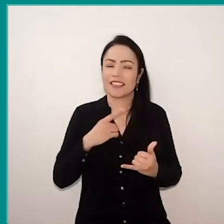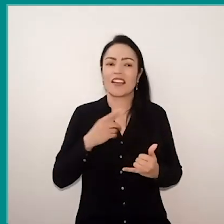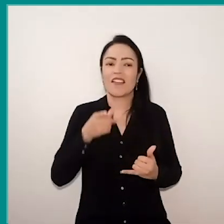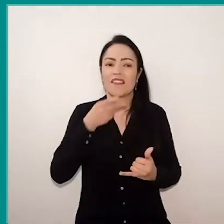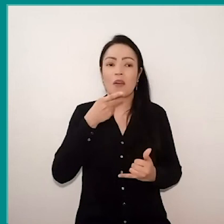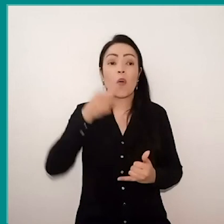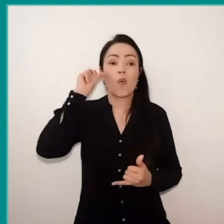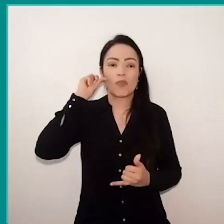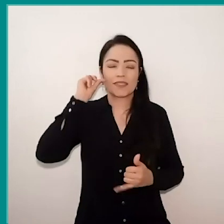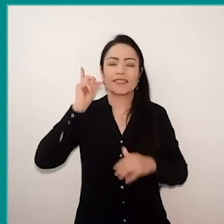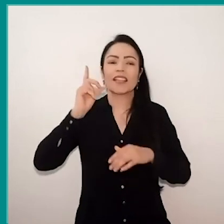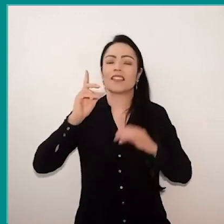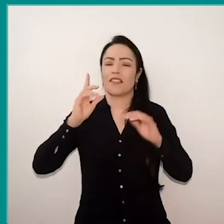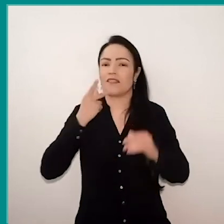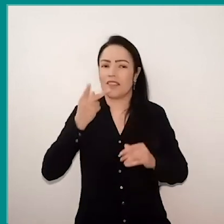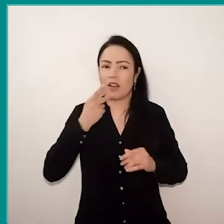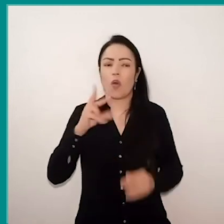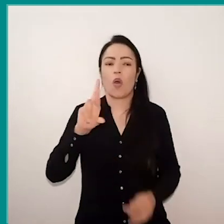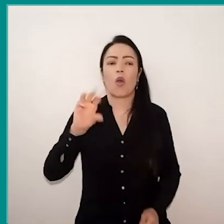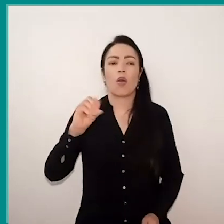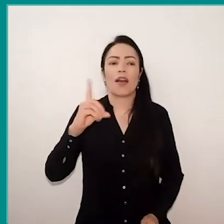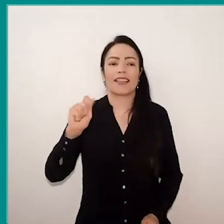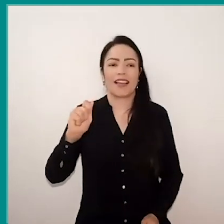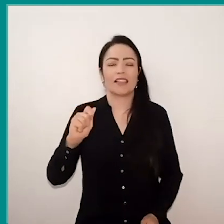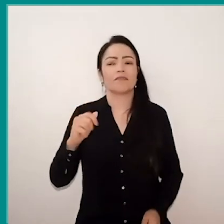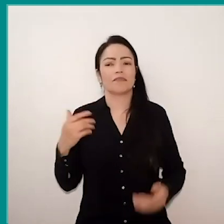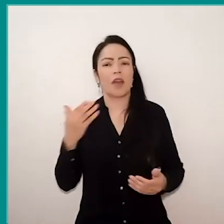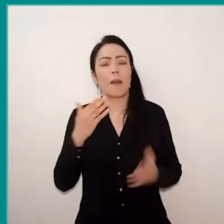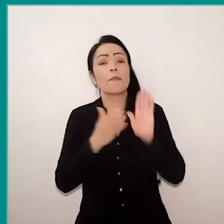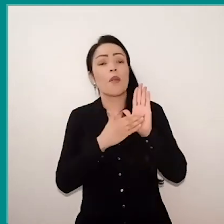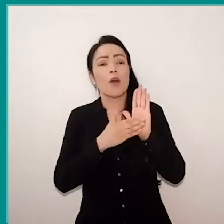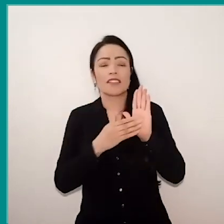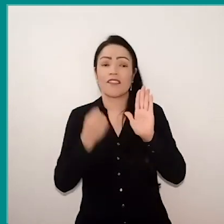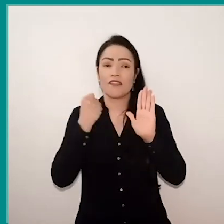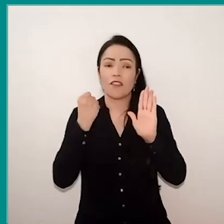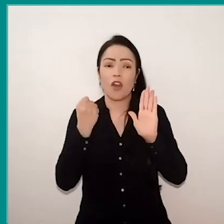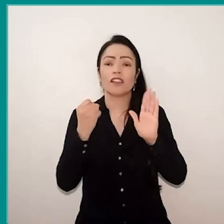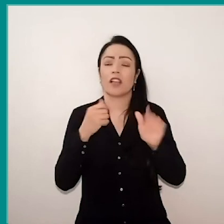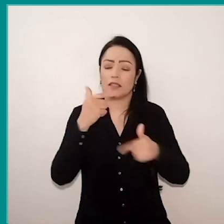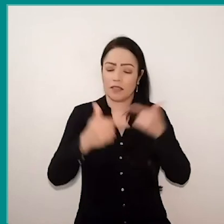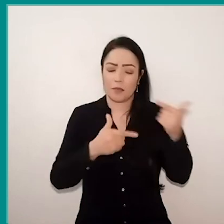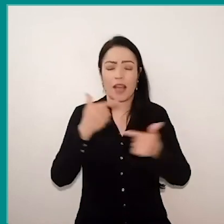as a potent proposal for be worked on in education, which is a moment of exchange, of listening,